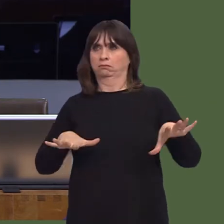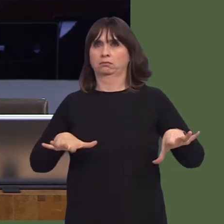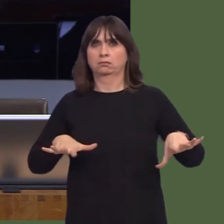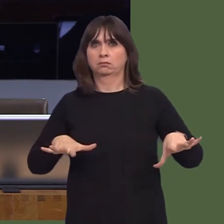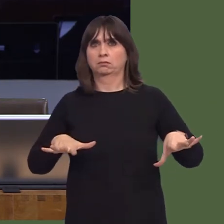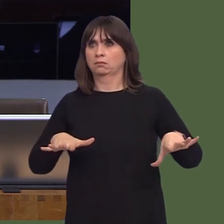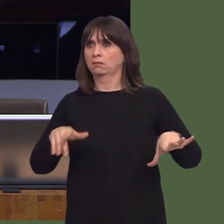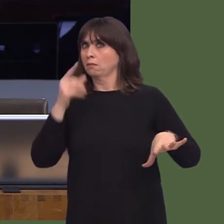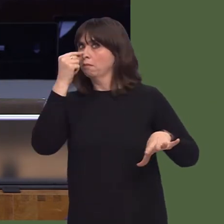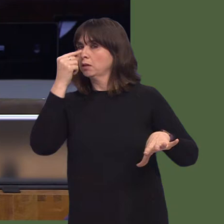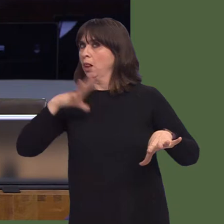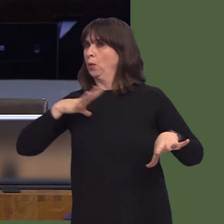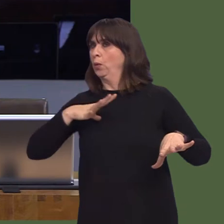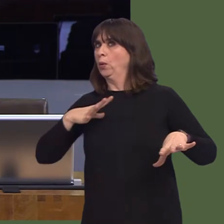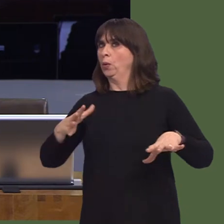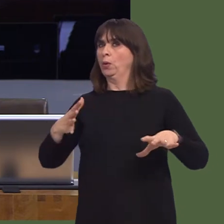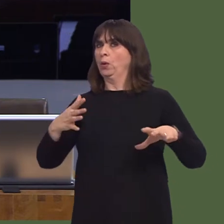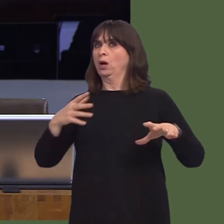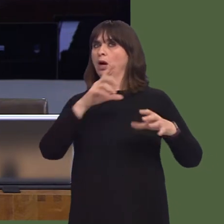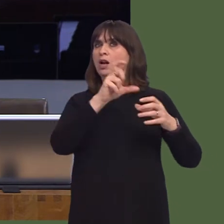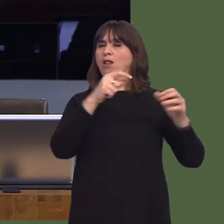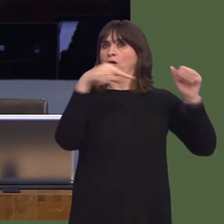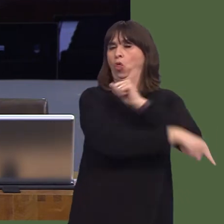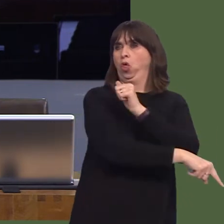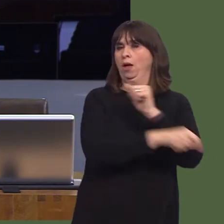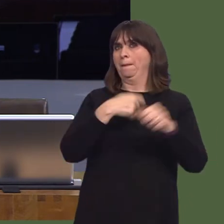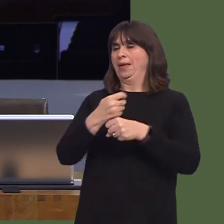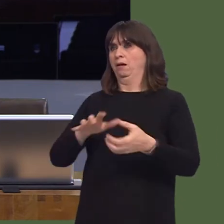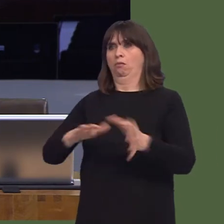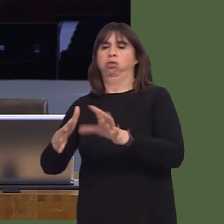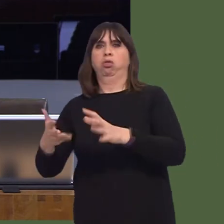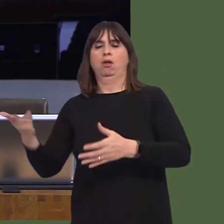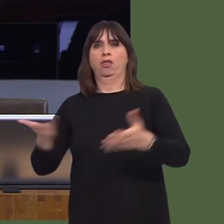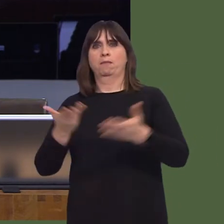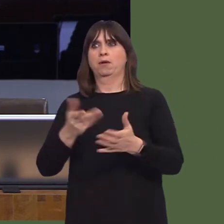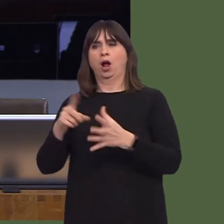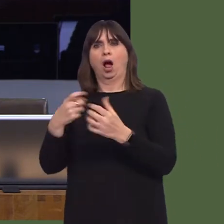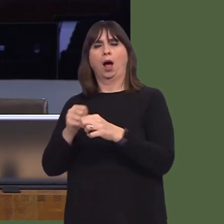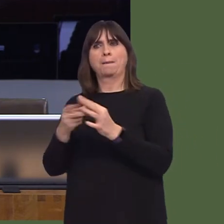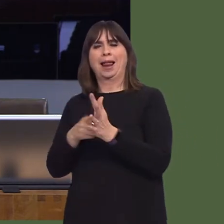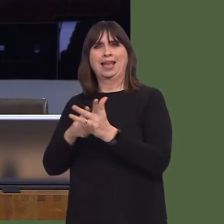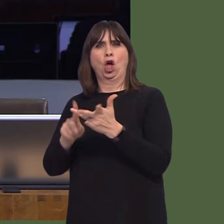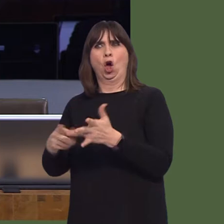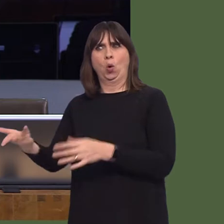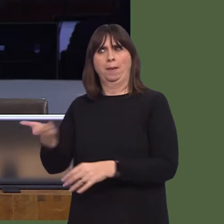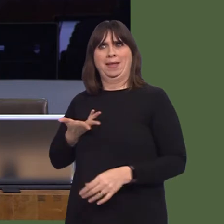a proactive Government. We take stakes in businesses where we believe businesses are going to be successful.